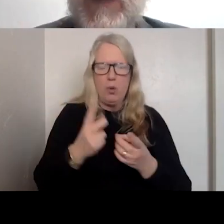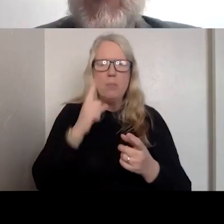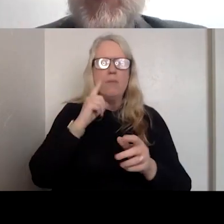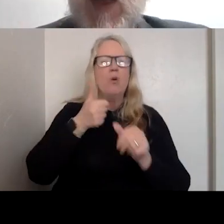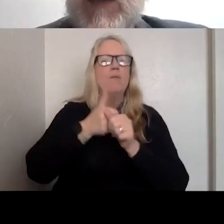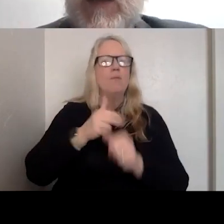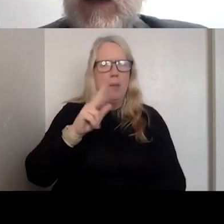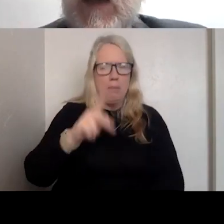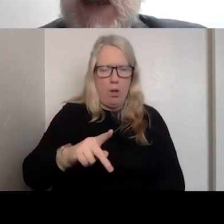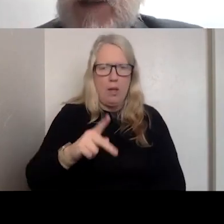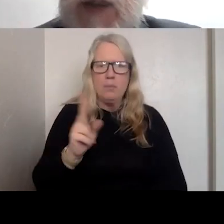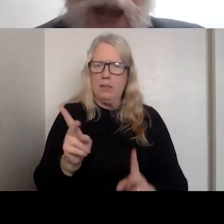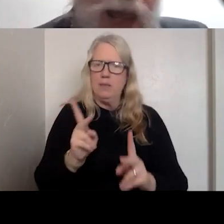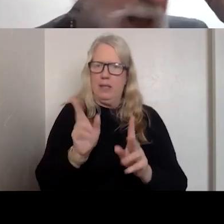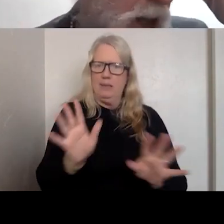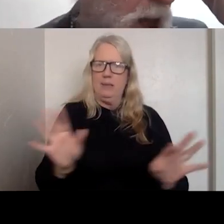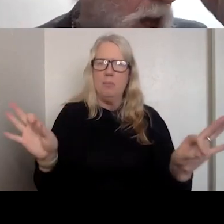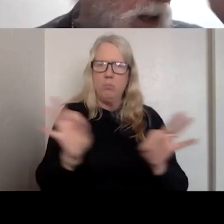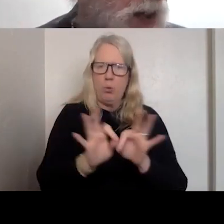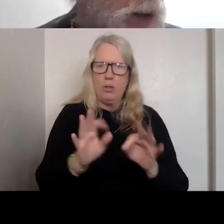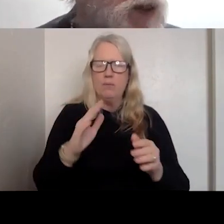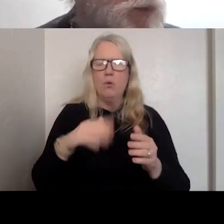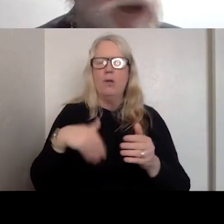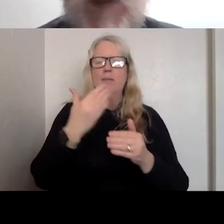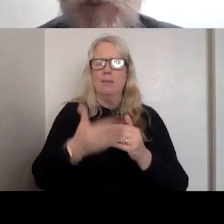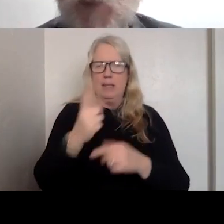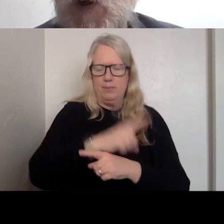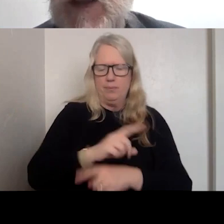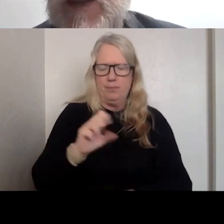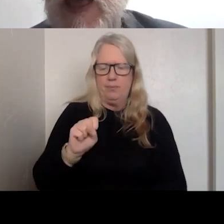IT IS FOR THE NEXT DAY AND SAMHSA HAS BEEN SUPPORTING